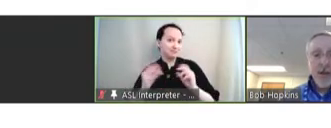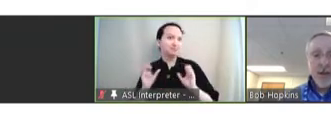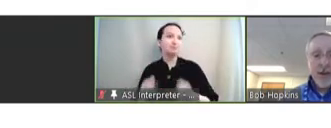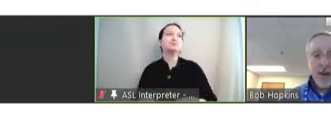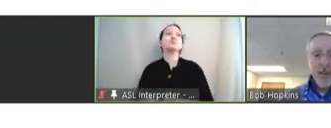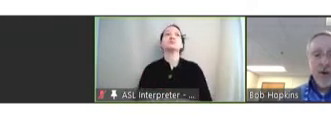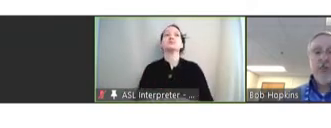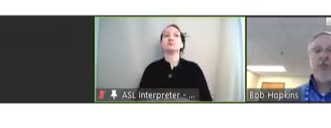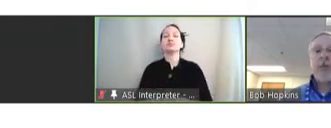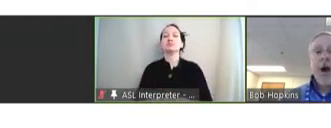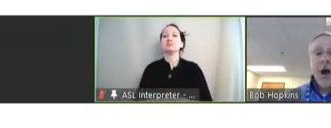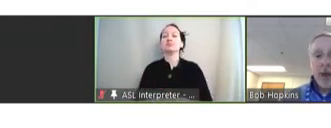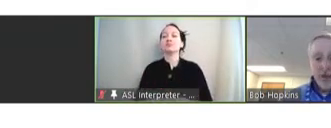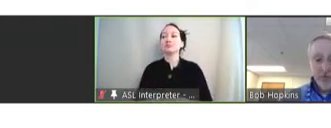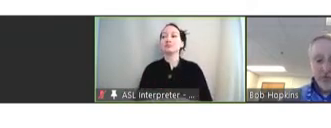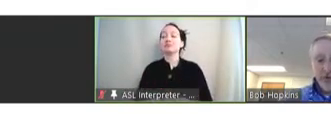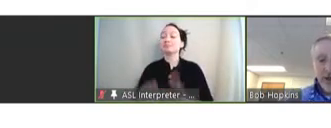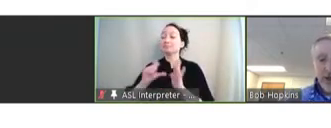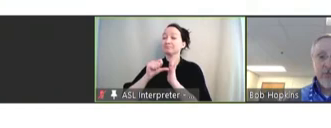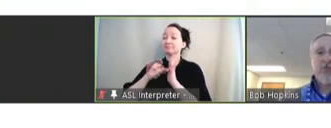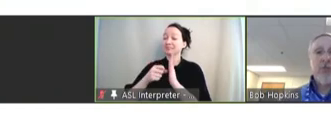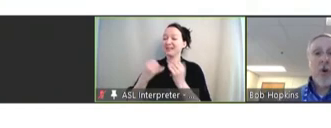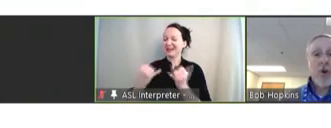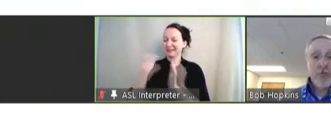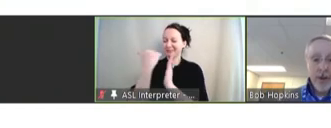Now, let's go over some of the highlights for today's and tomorrow's meeting.